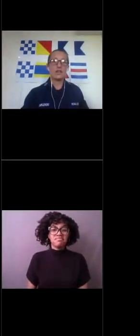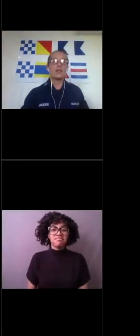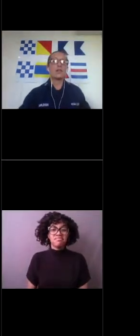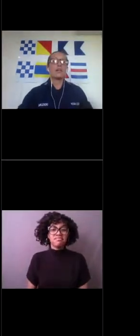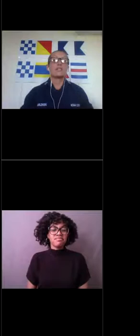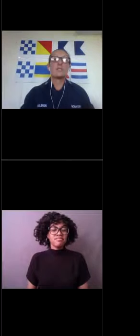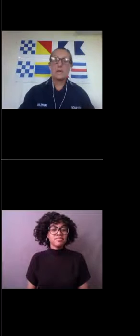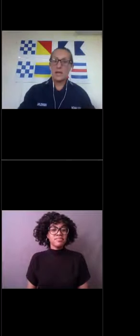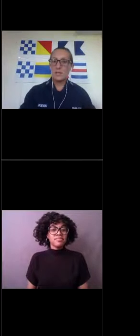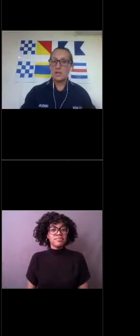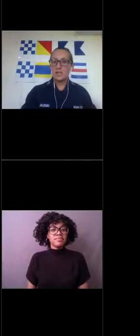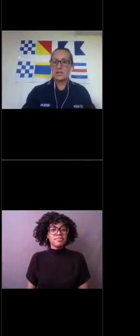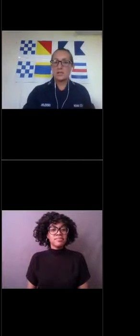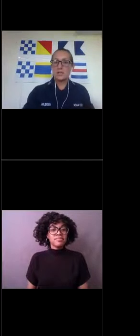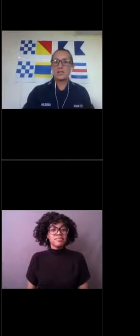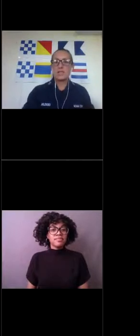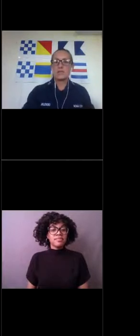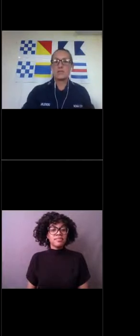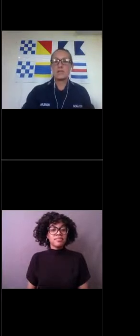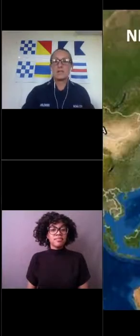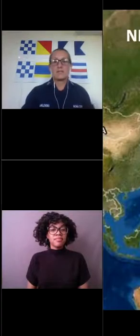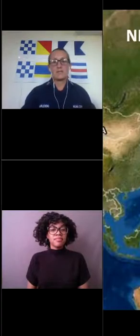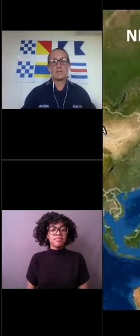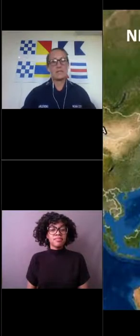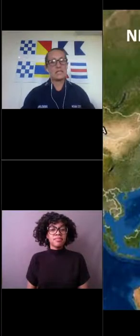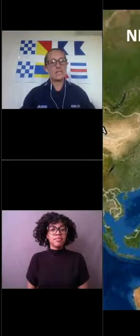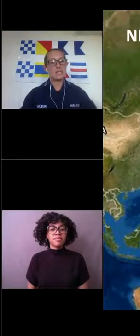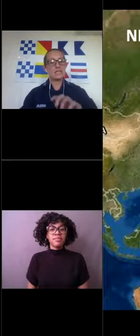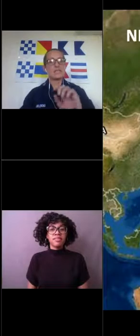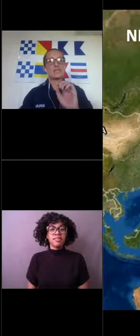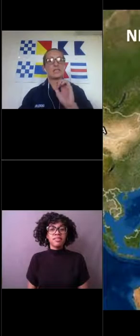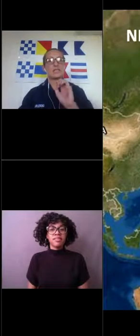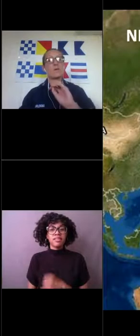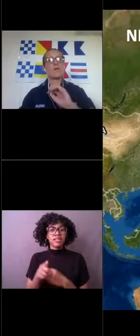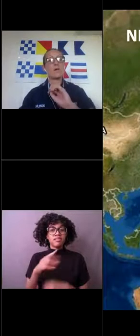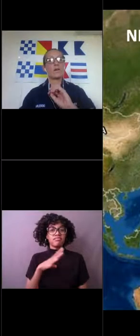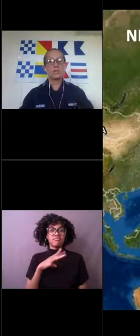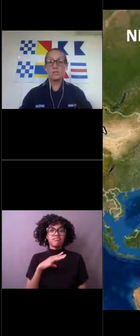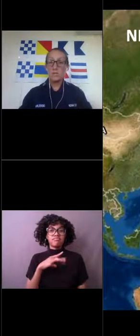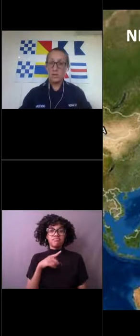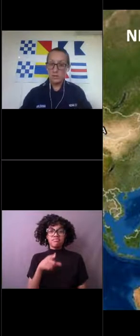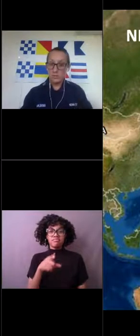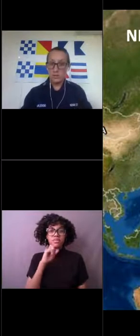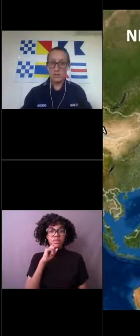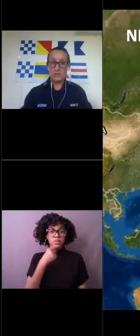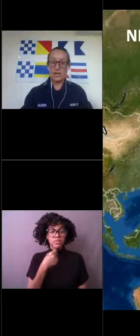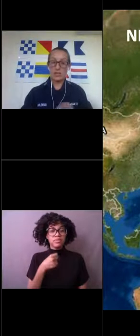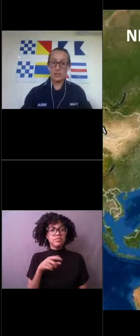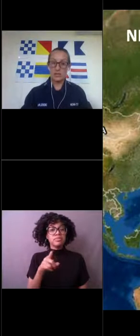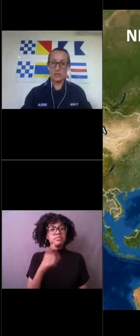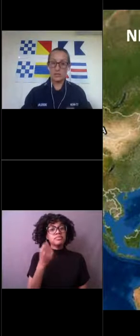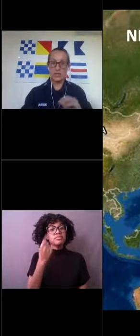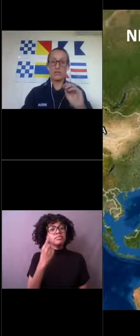So something I wanted to share with you today which we think is really neat is that there are certain weather buoys out in the ocean